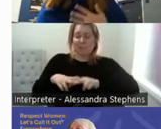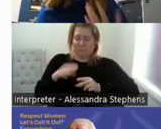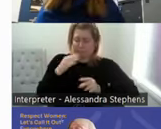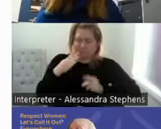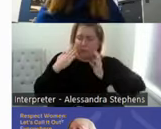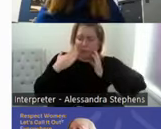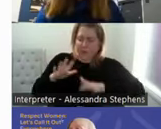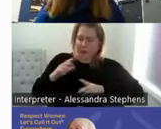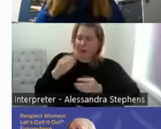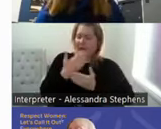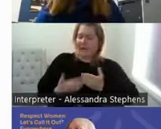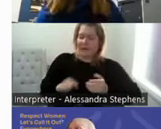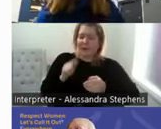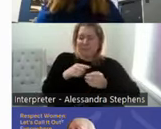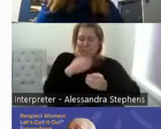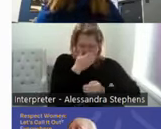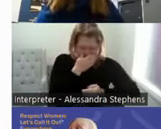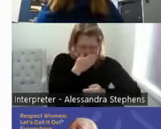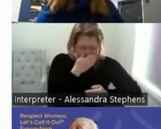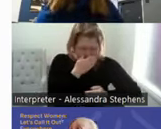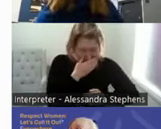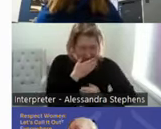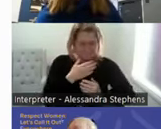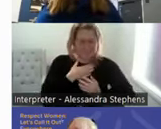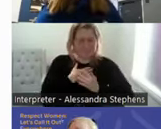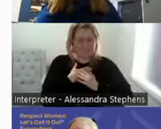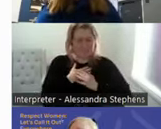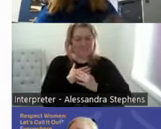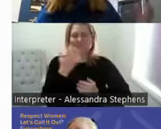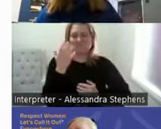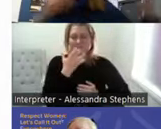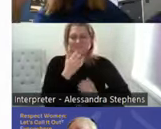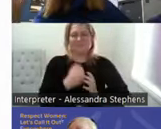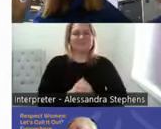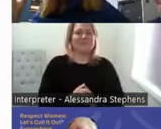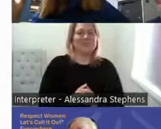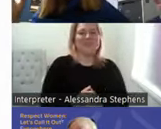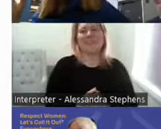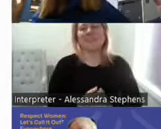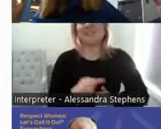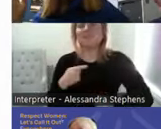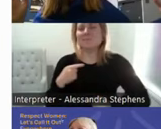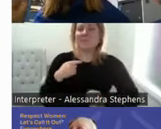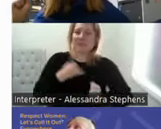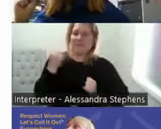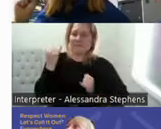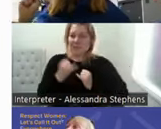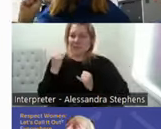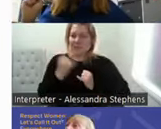I am also quite passionate about all aspects of the of the sexual